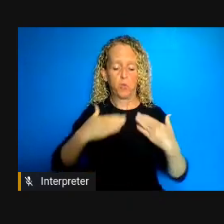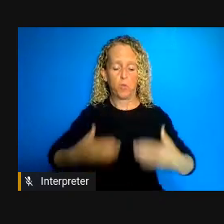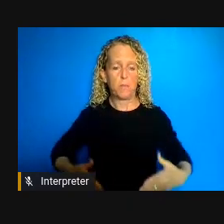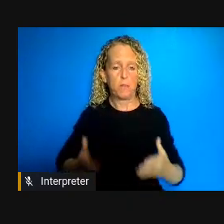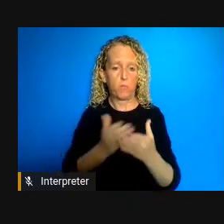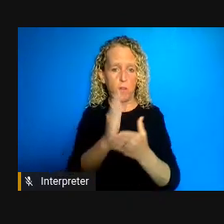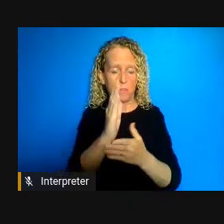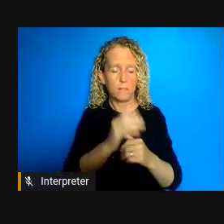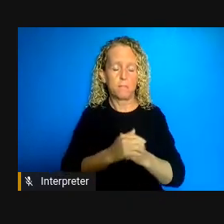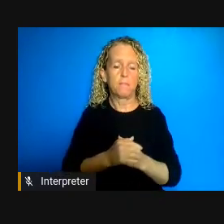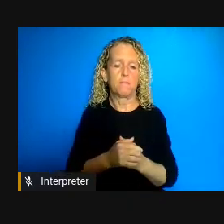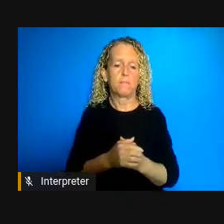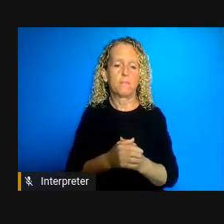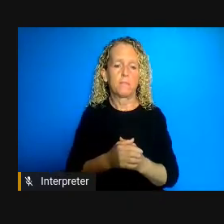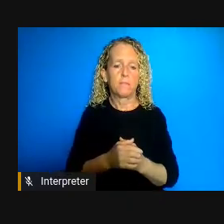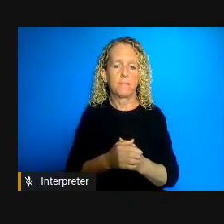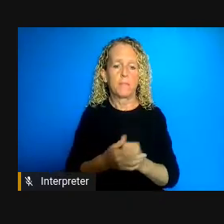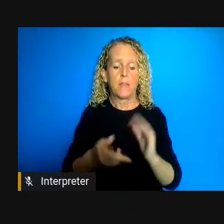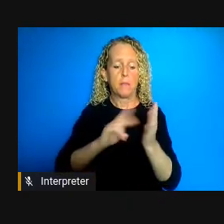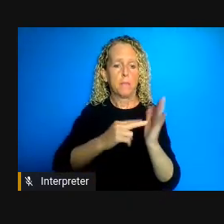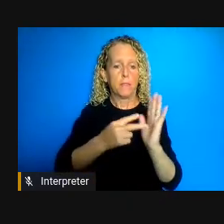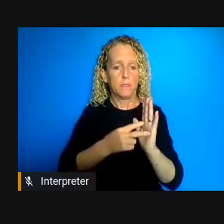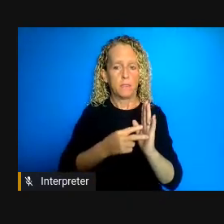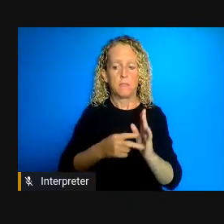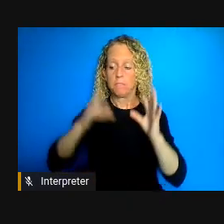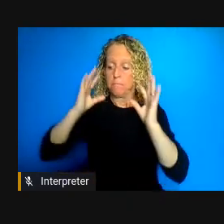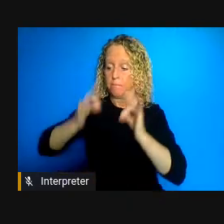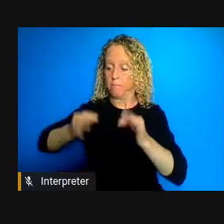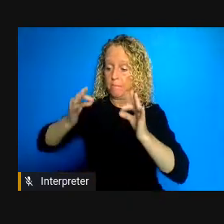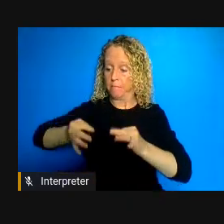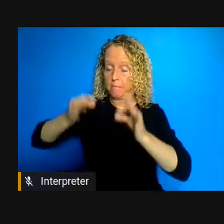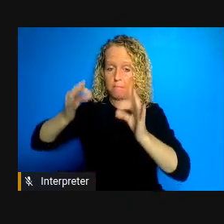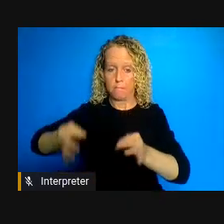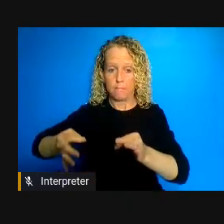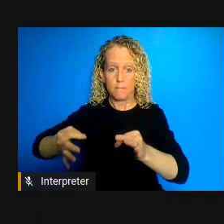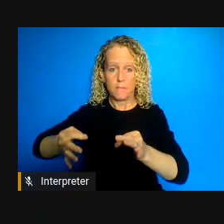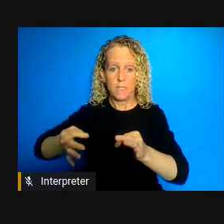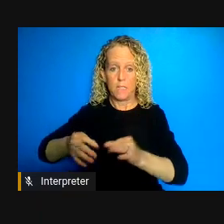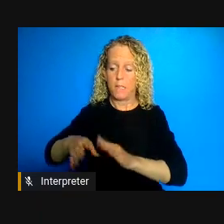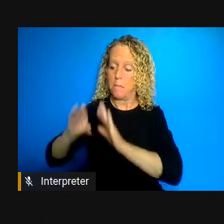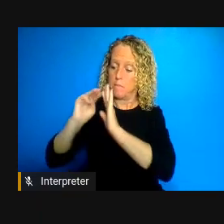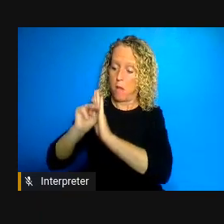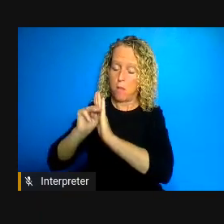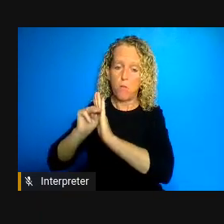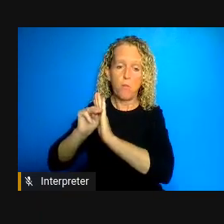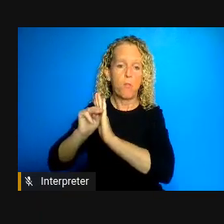decision making capacity from a model that is individualized and medicalised